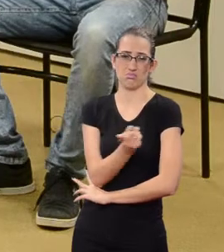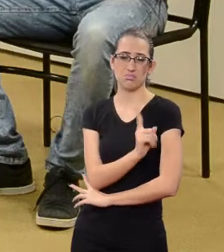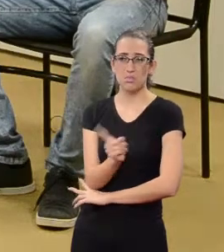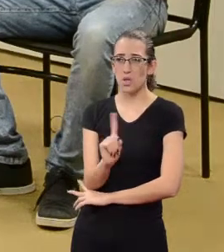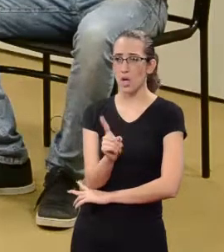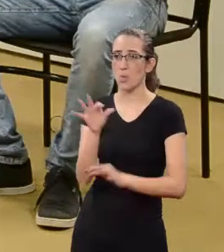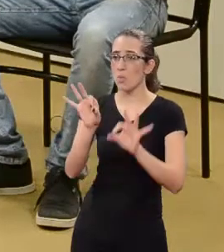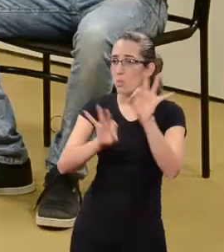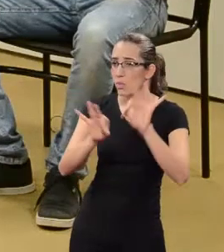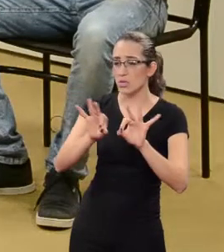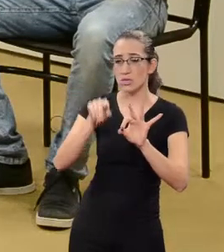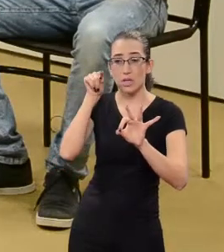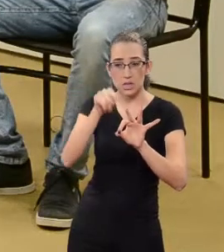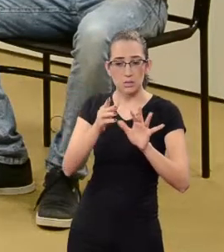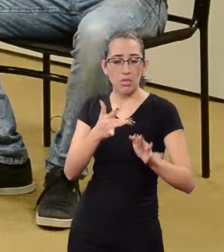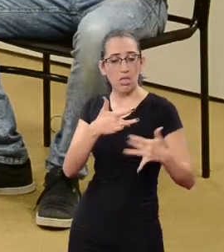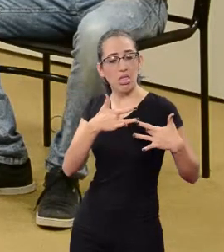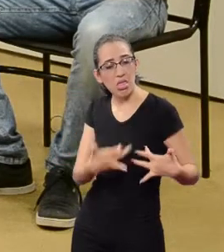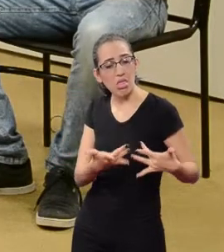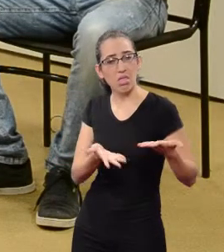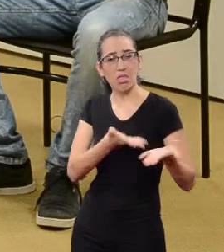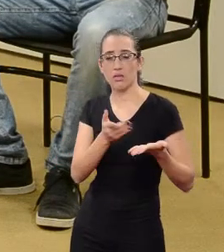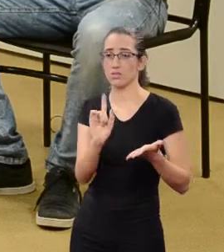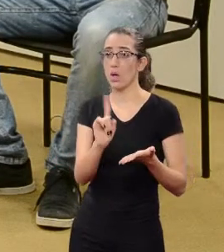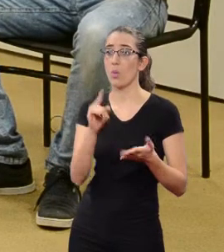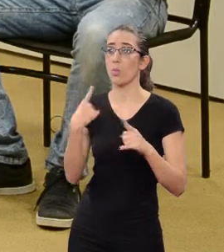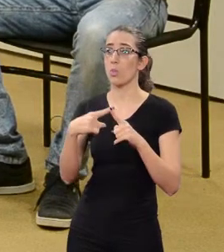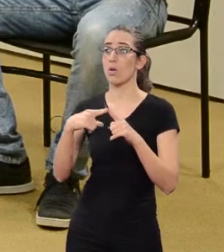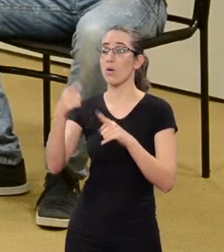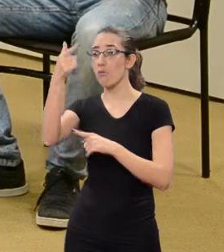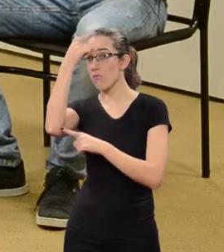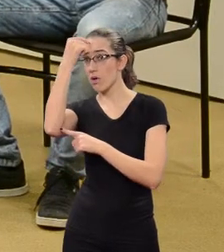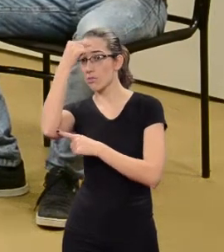When the university is inserted in the community,